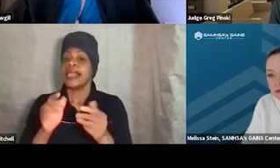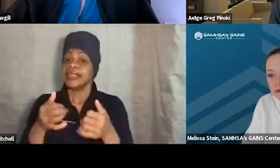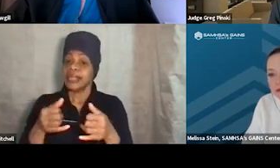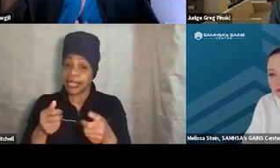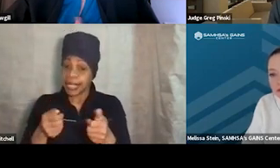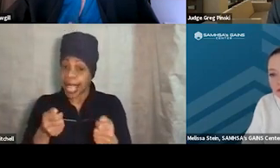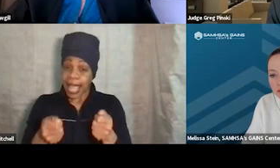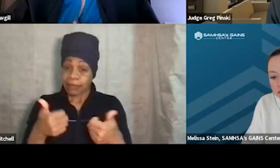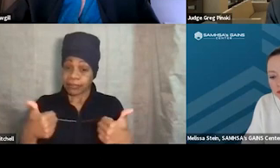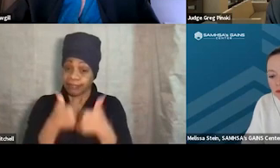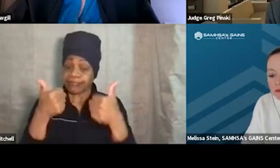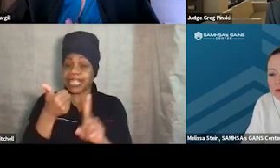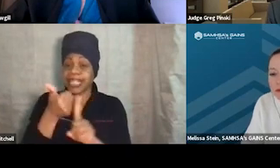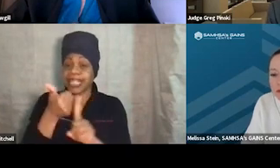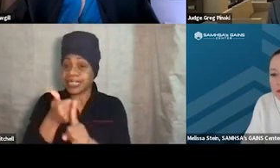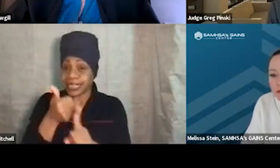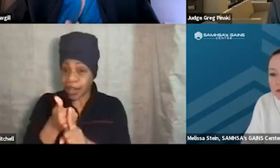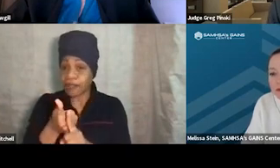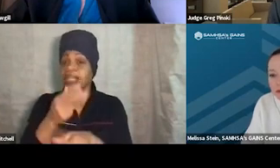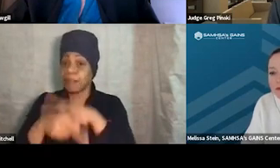can be a form of an addiction, right?"